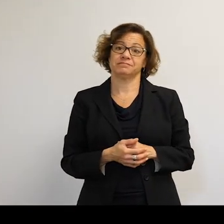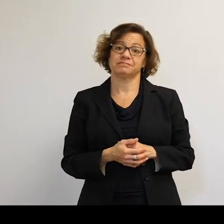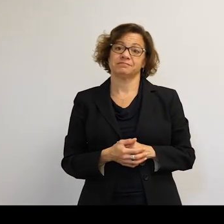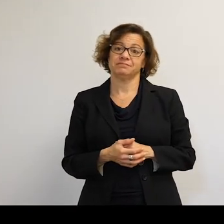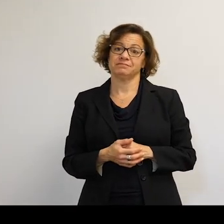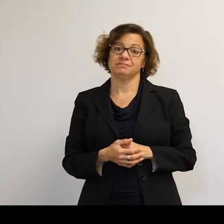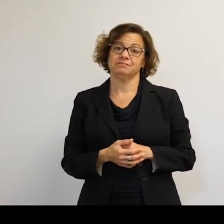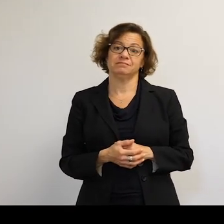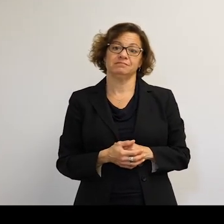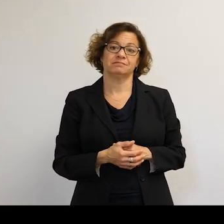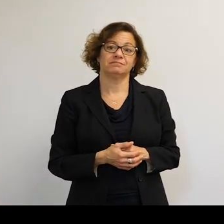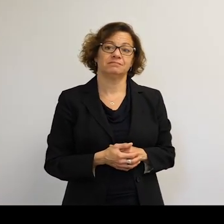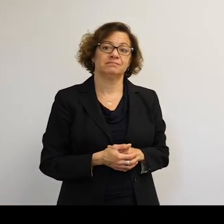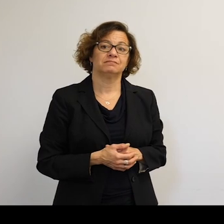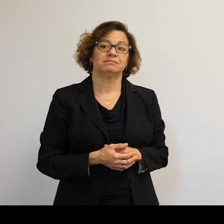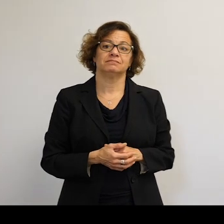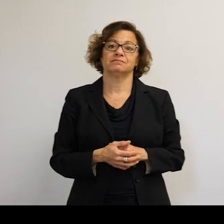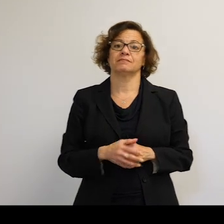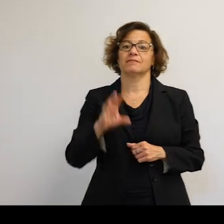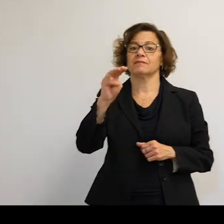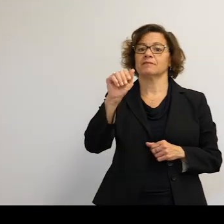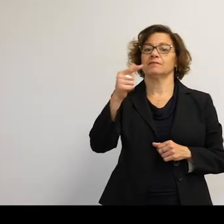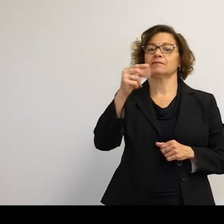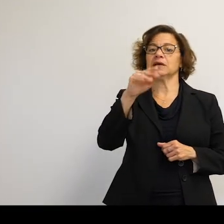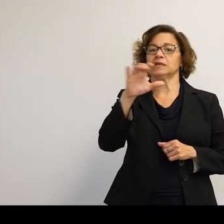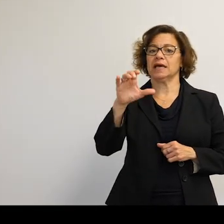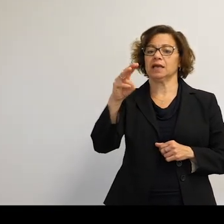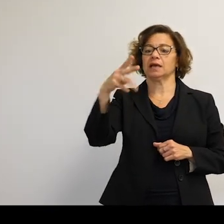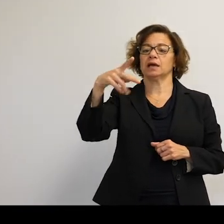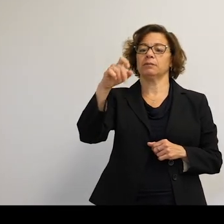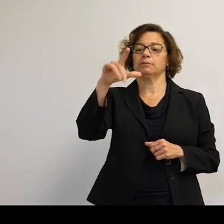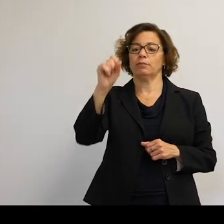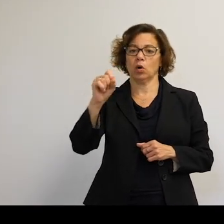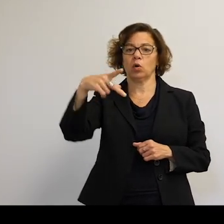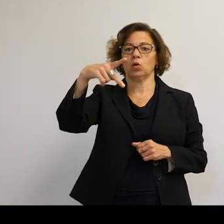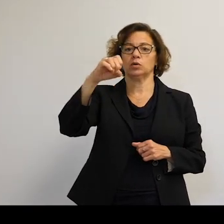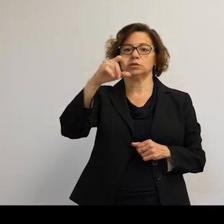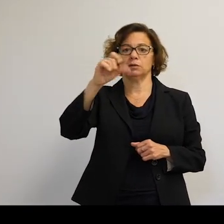I was wondering about the flipping of the magnetic poles. How was the act going to affect the satellites.